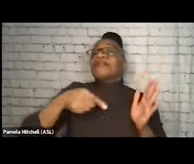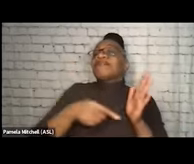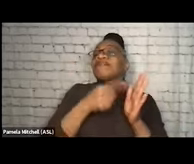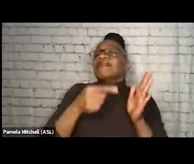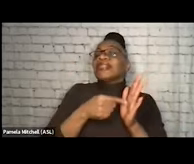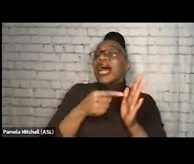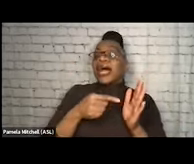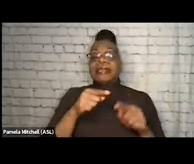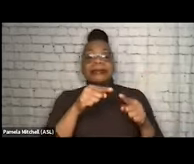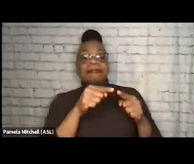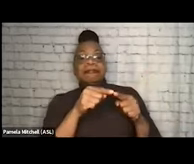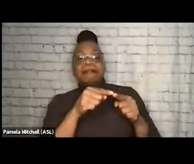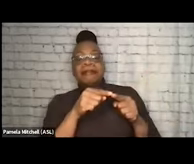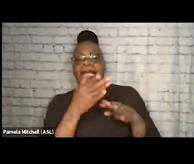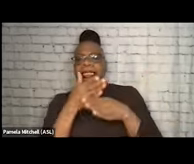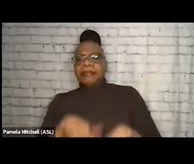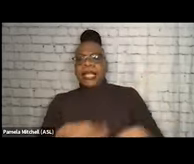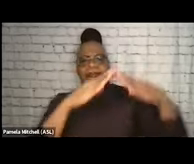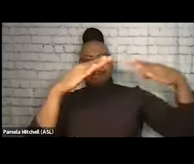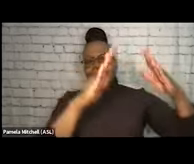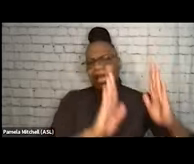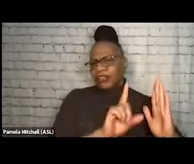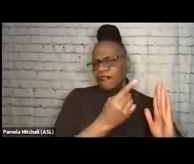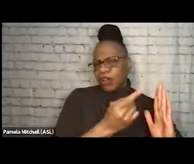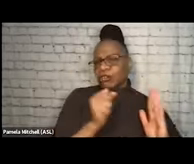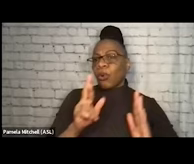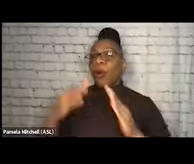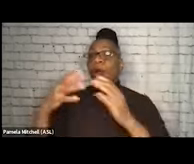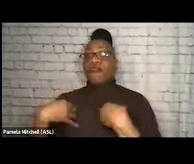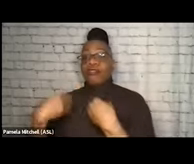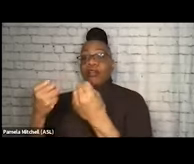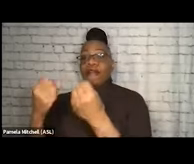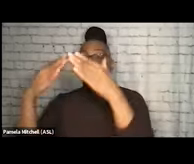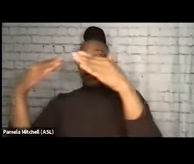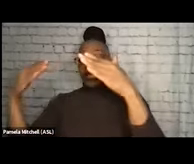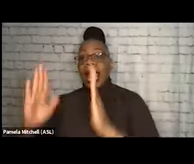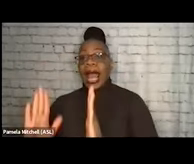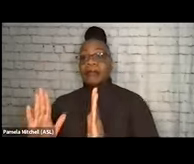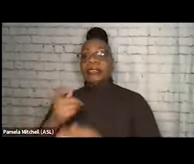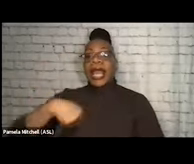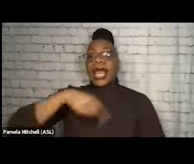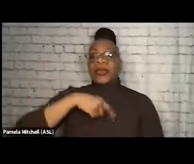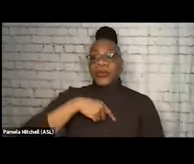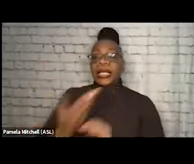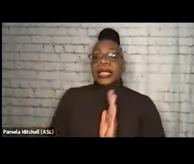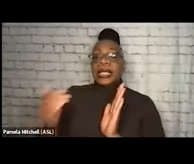Housing First or Recovery Housing. And we get into, again, that dichotomous kind of fight